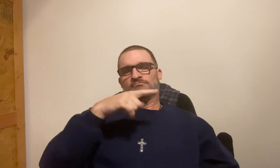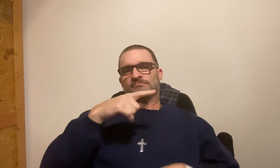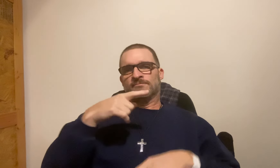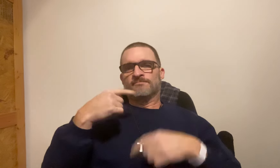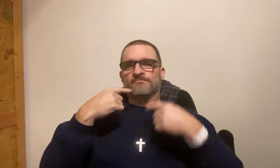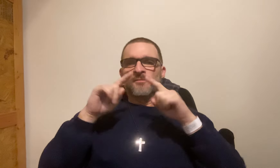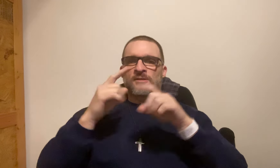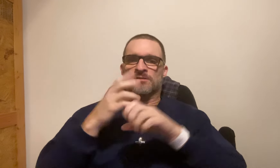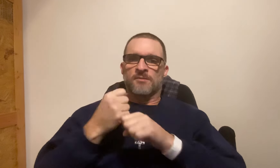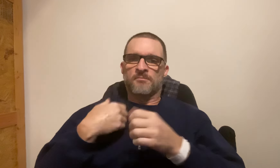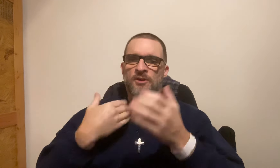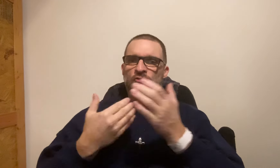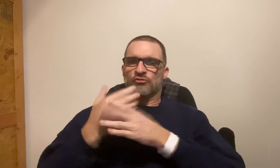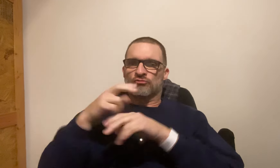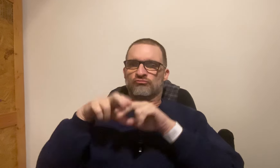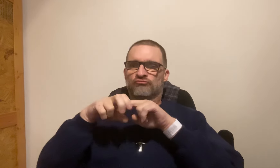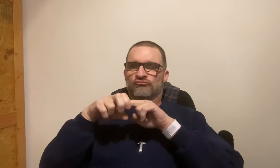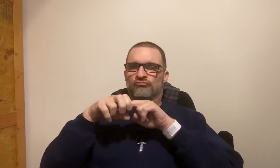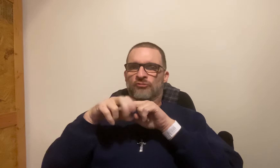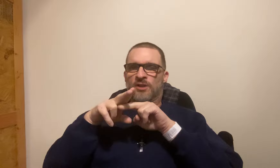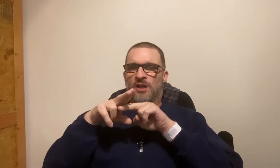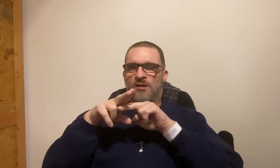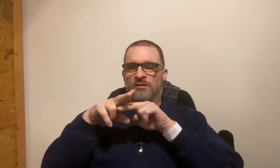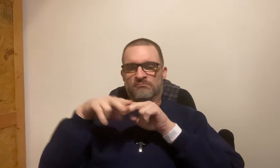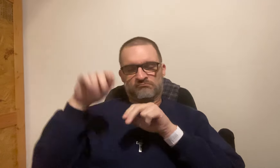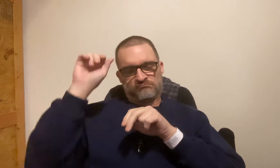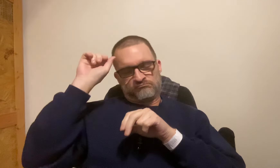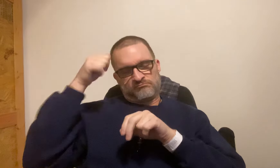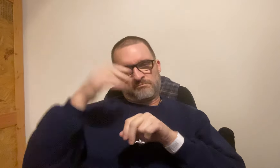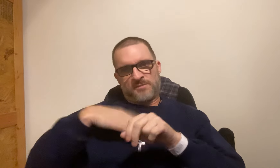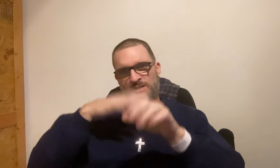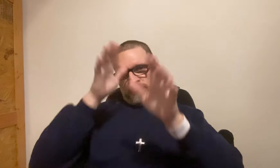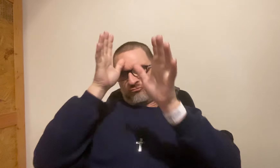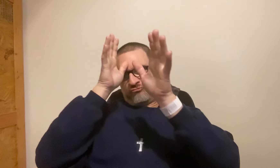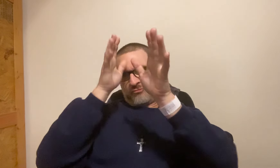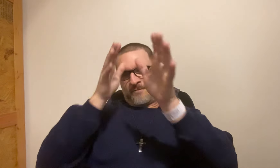Yesterday I finally got my new recliner.